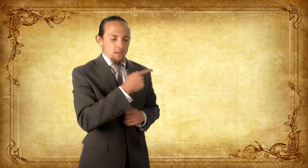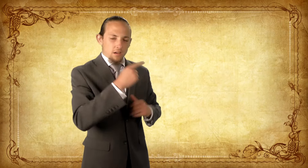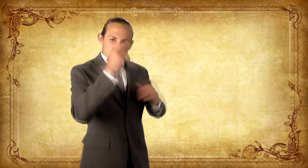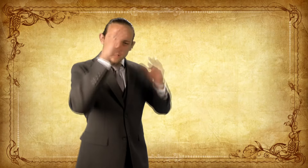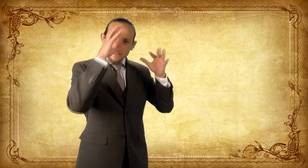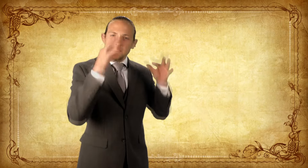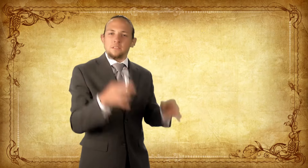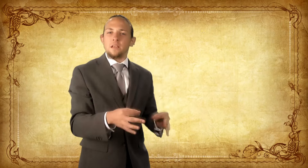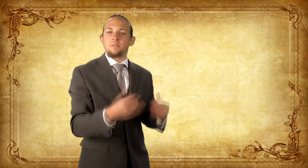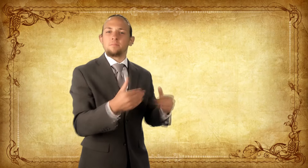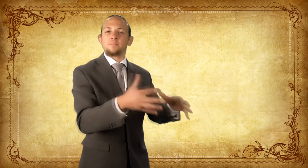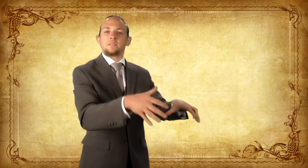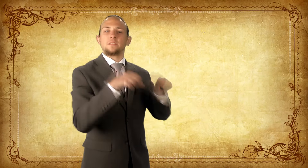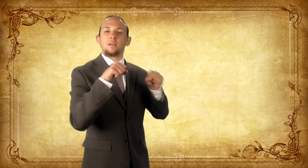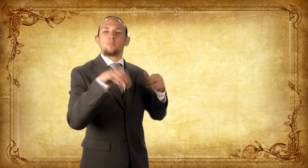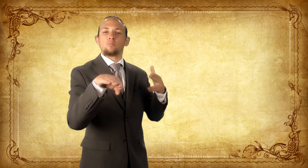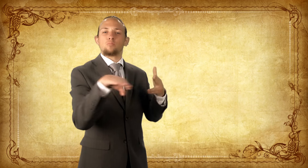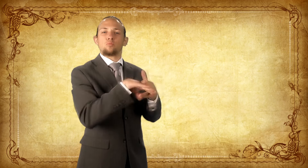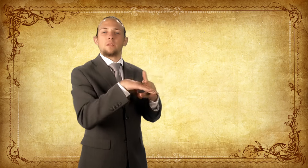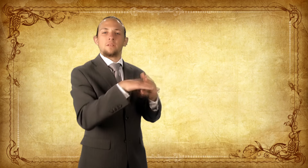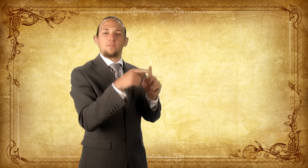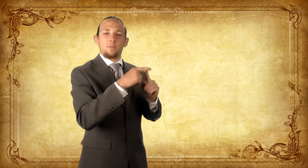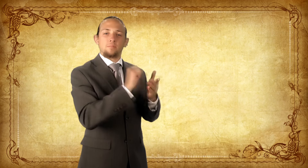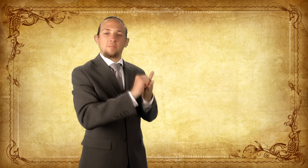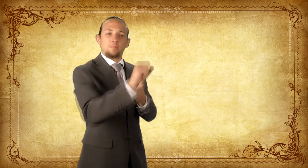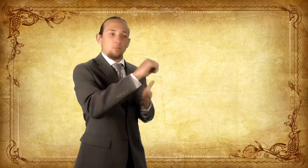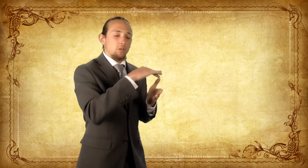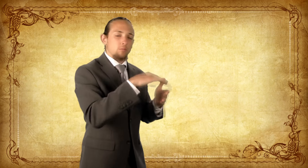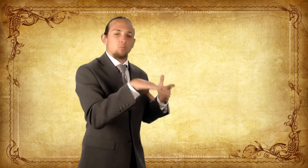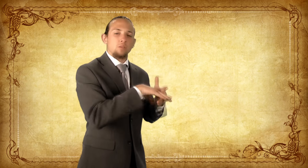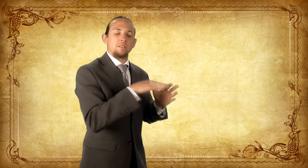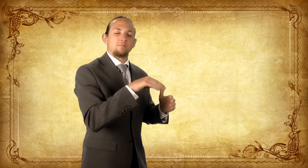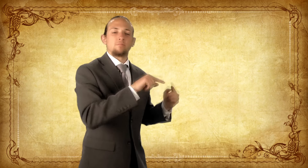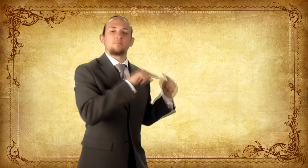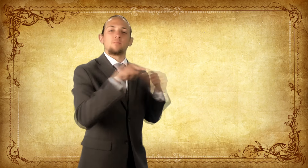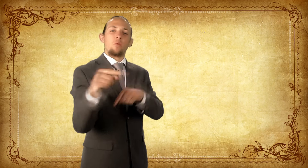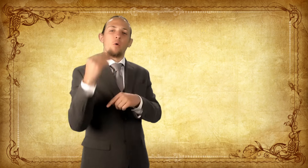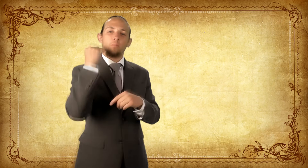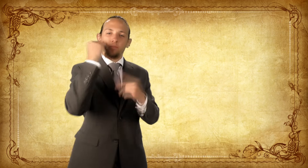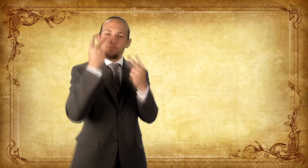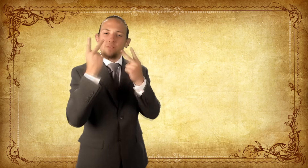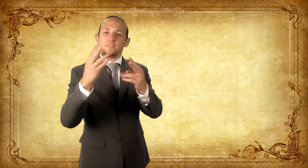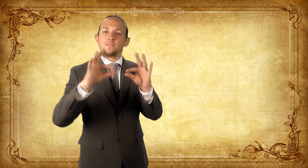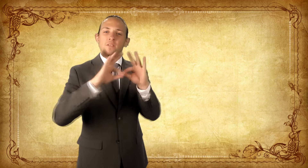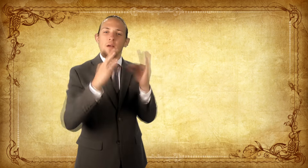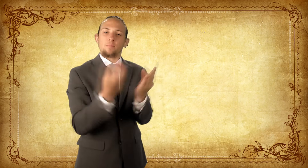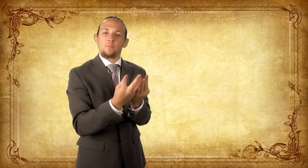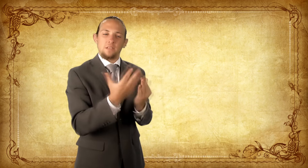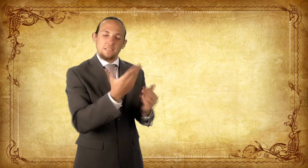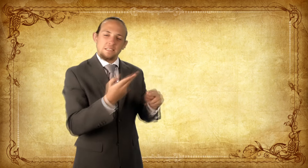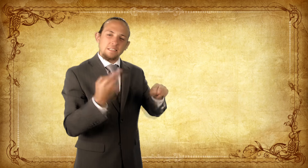He decided to take a break from the Seminary and return to his hometown. He wanted to spend time with his family